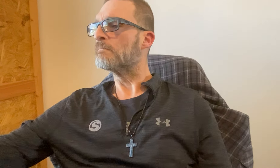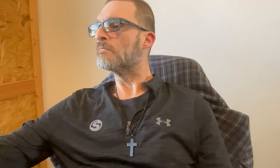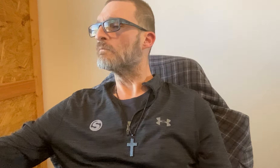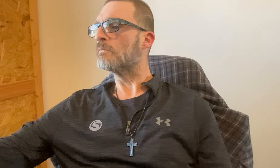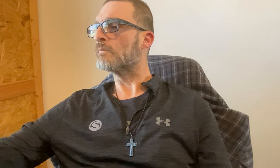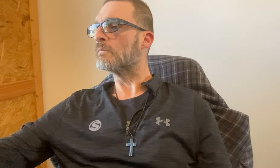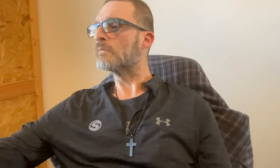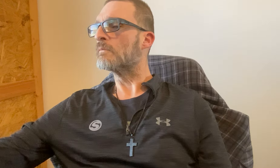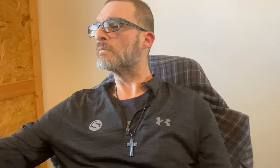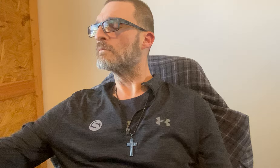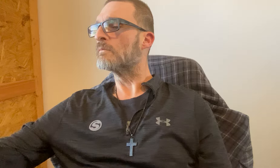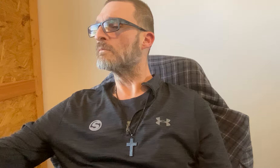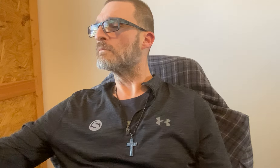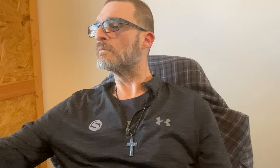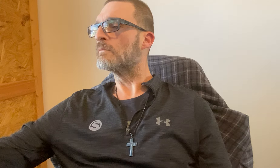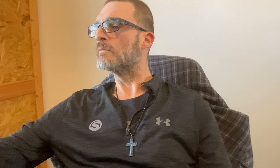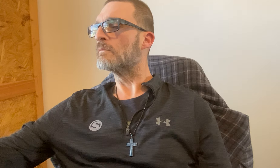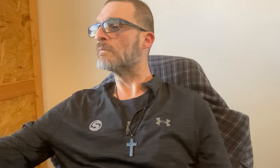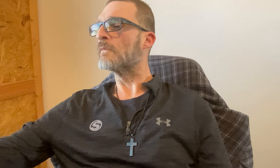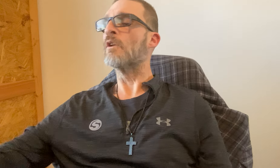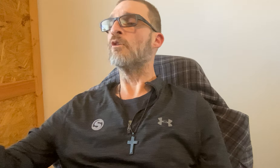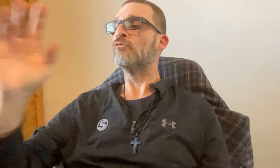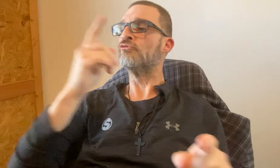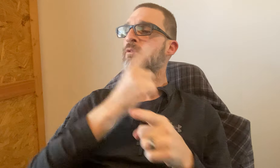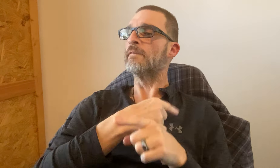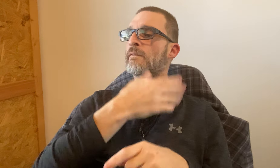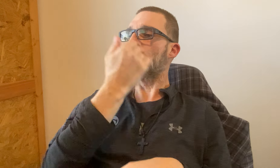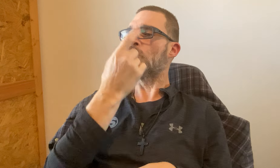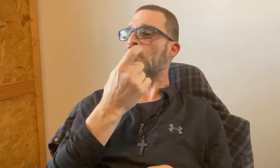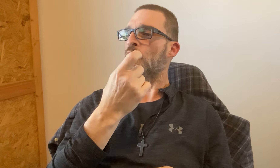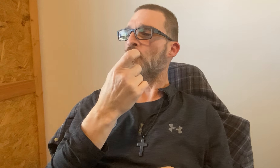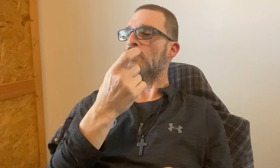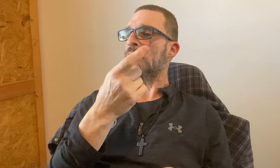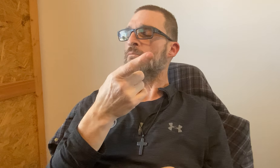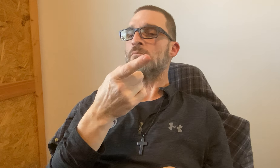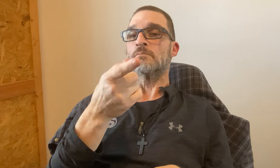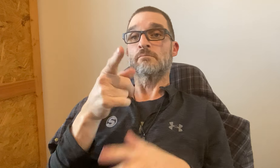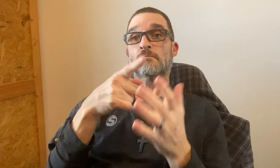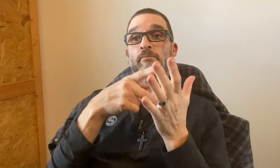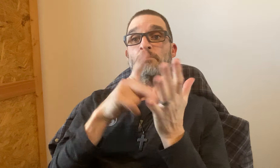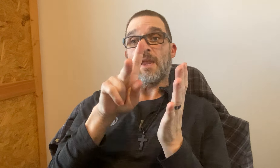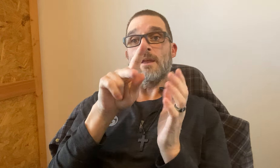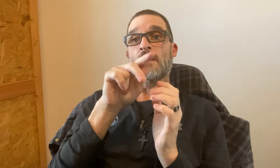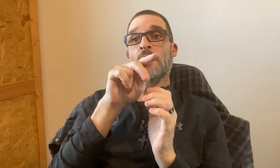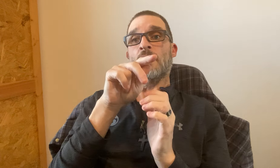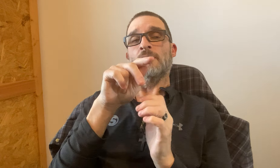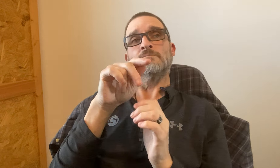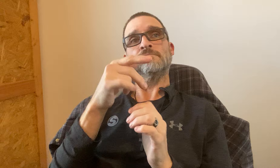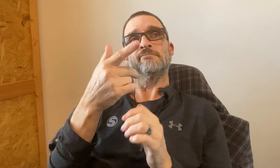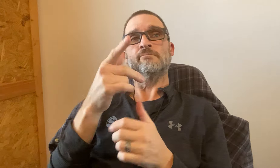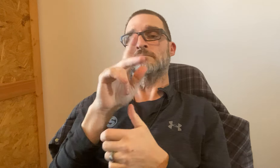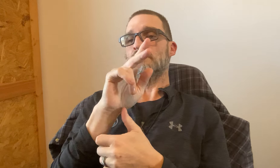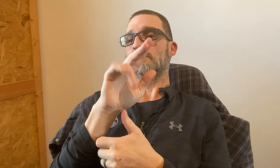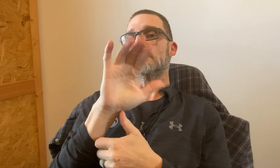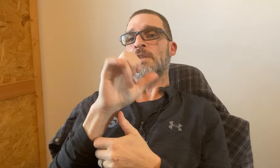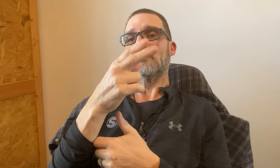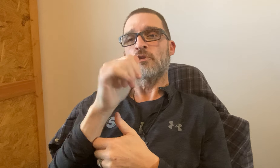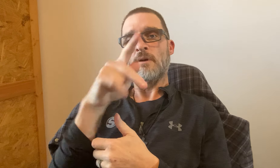Next topic is what? Oh, right! I forgot one more when you pay